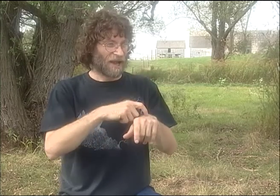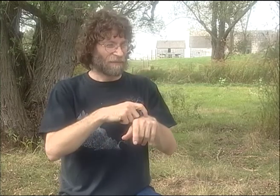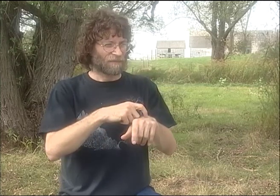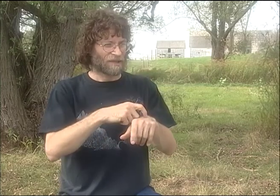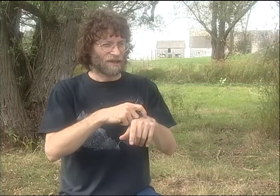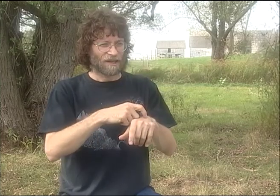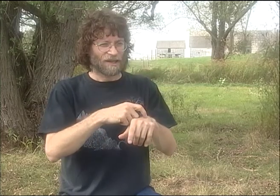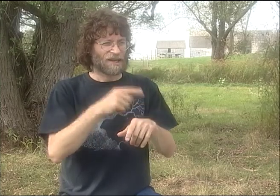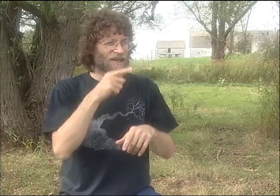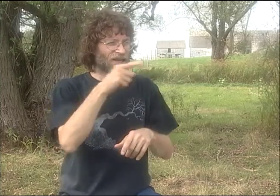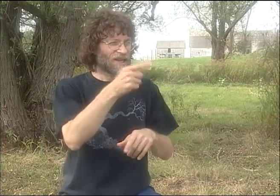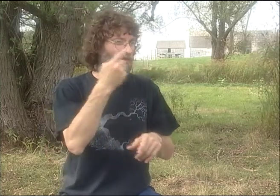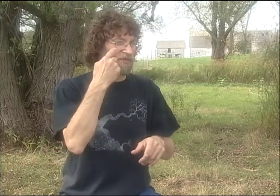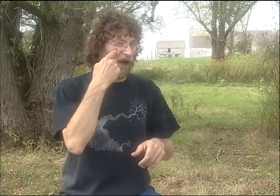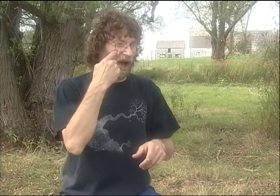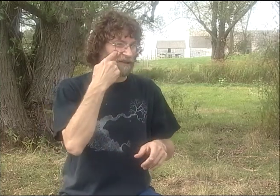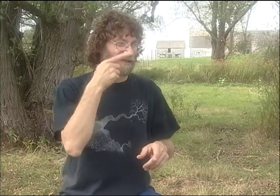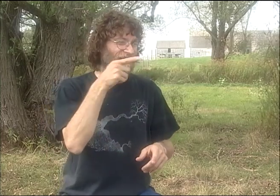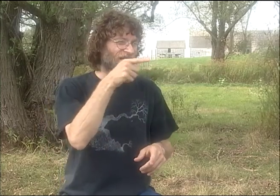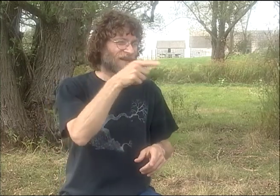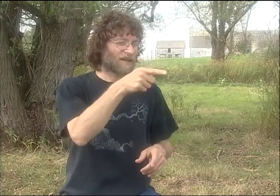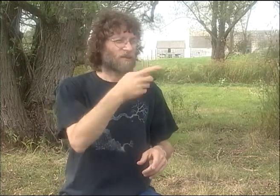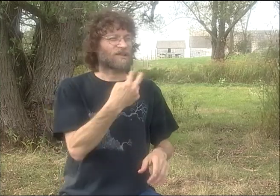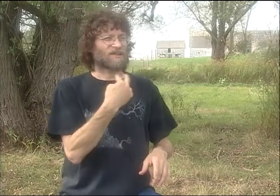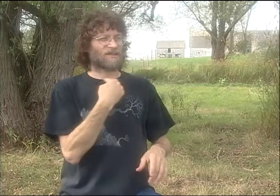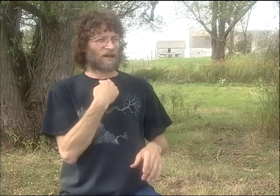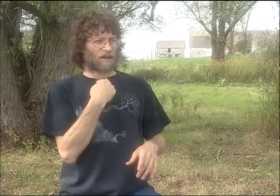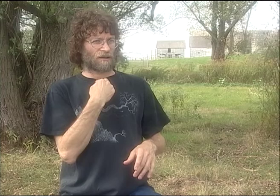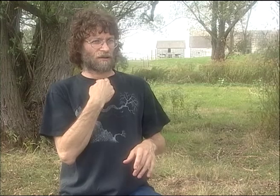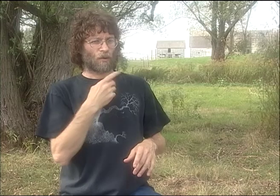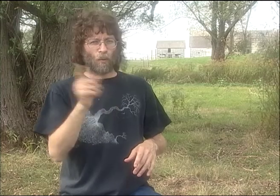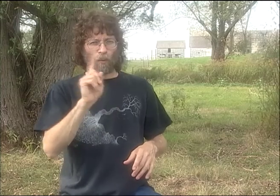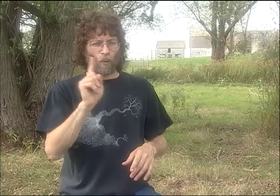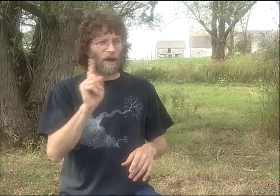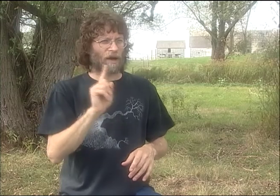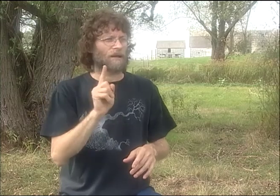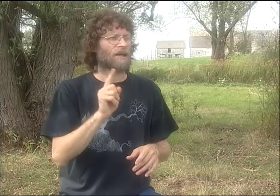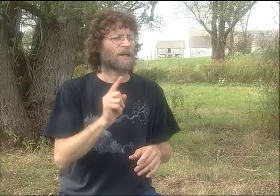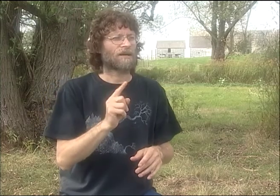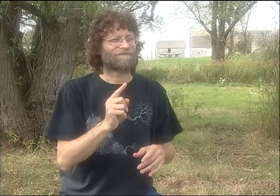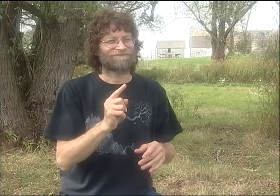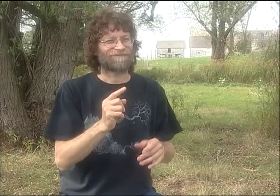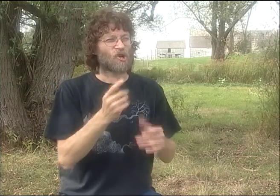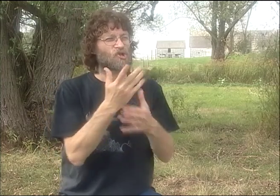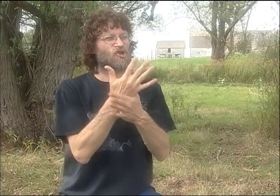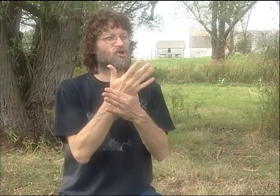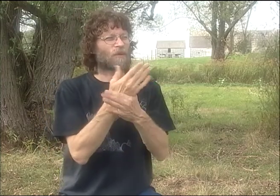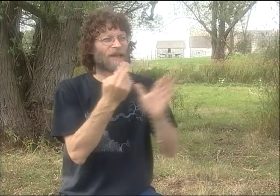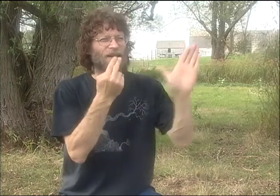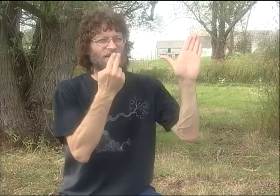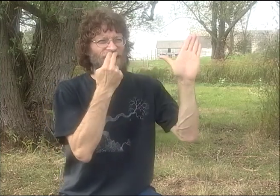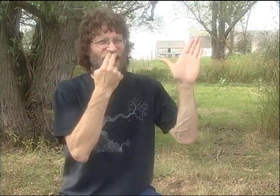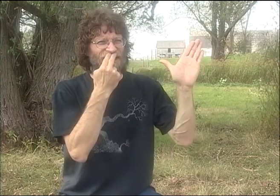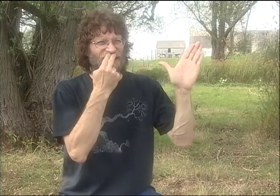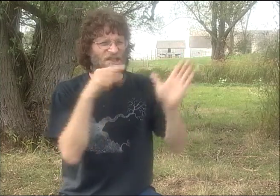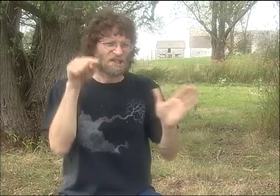AND THE GUY I'M TALKING ABOUT IN THE PSYCH HOSPITAL, ONE TIME HE THOUGHT ACTUALLY THAT